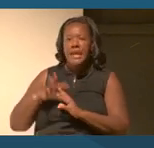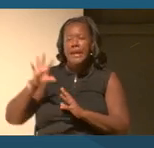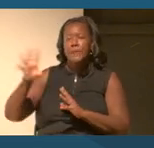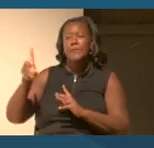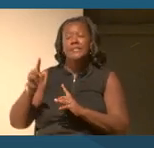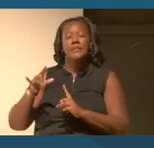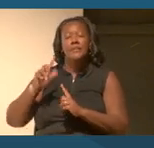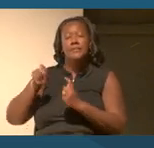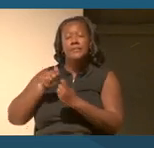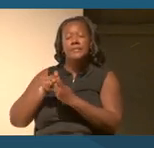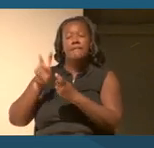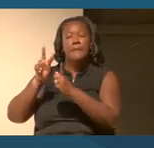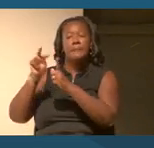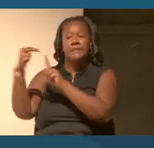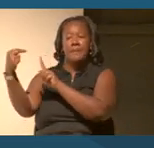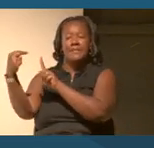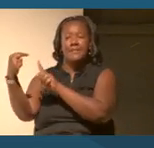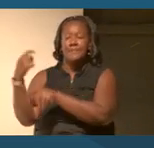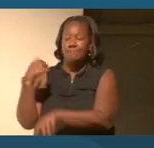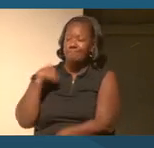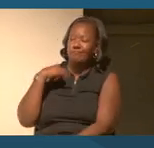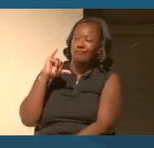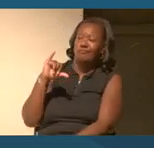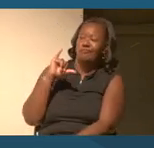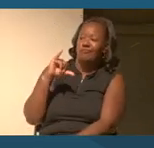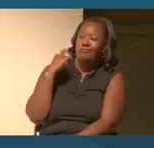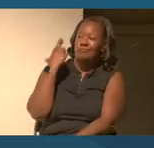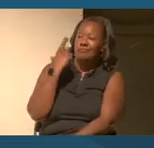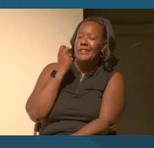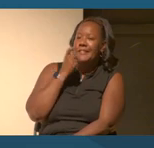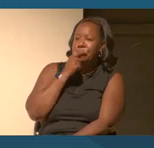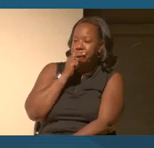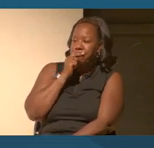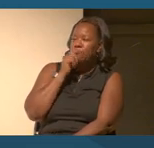And that's where you realize you can begin to understand, OK, I can absorb this and that,